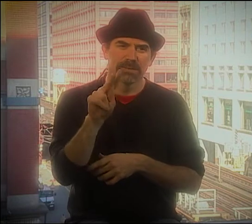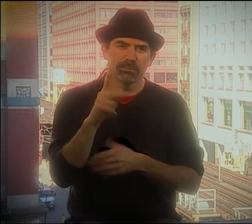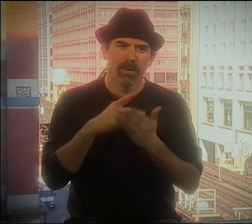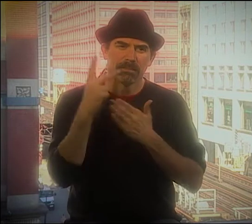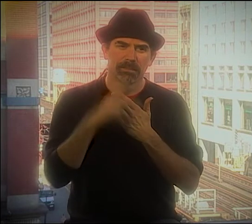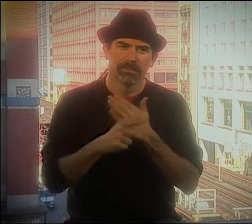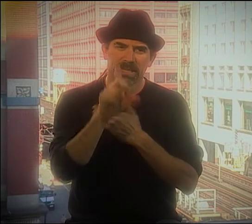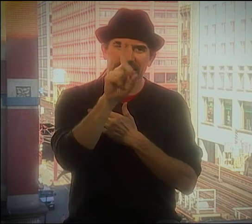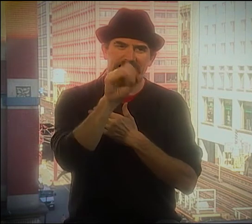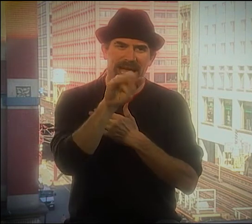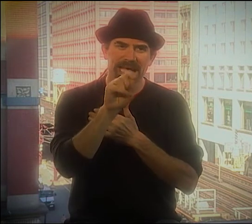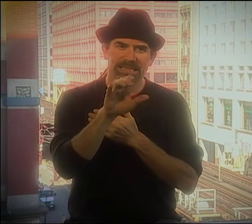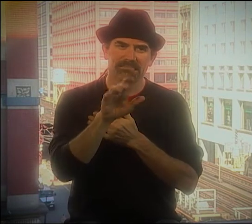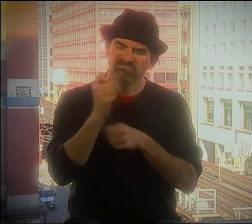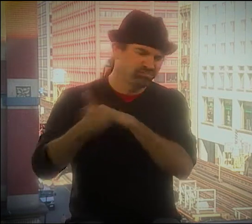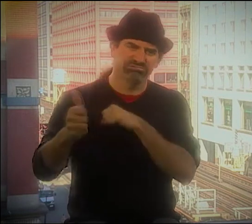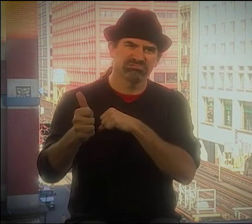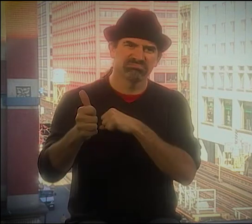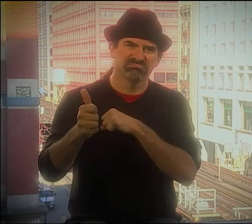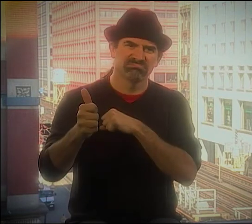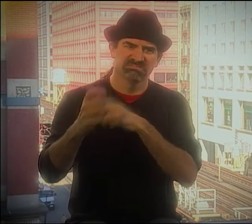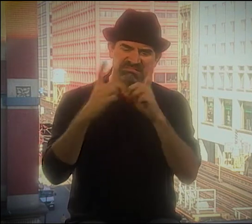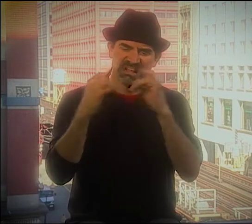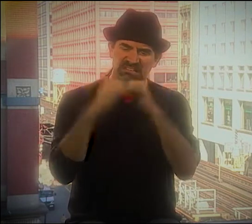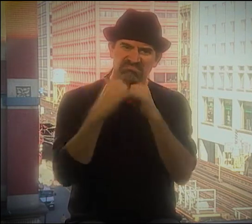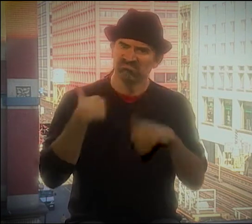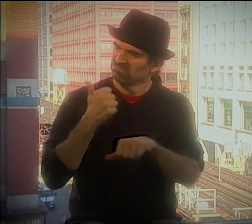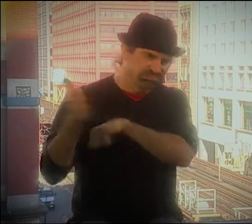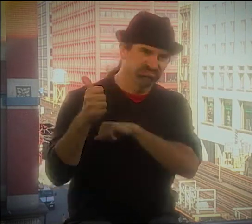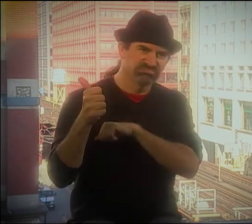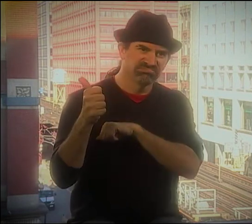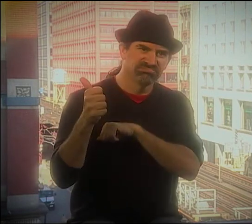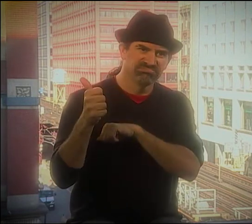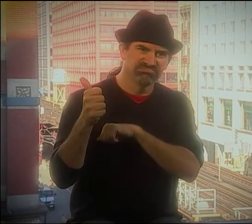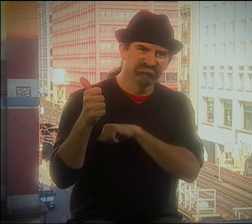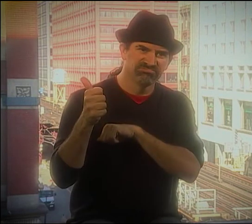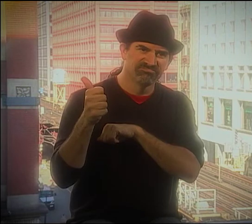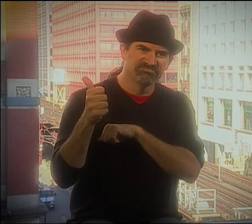YOU KNOW, IT GOT RUINED BY "DYNASTY." THAT TV PROGRAM KILLED IT.